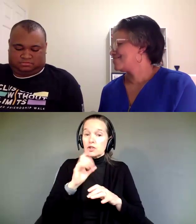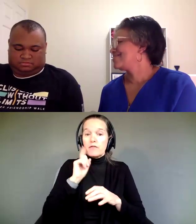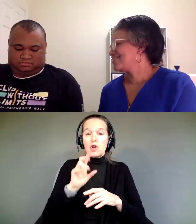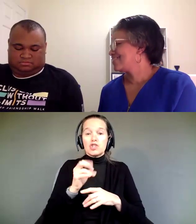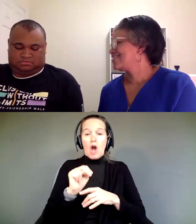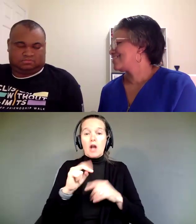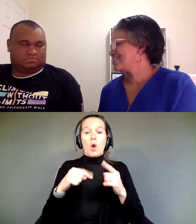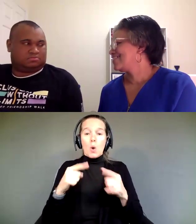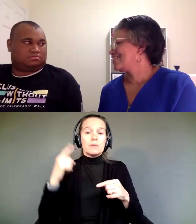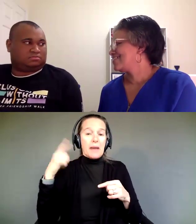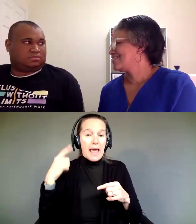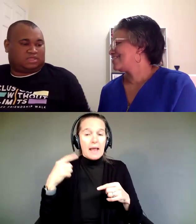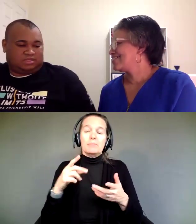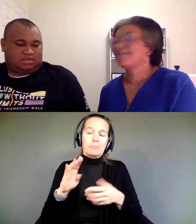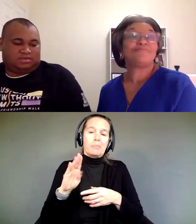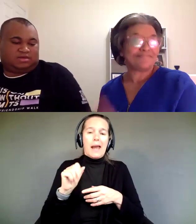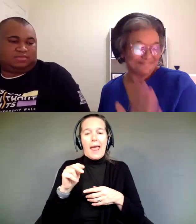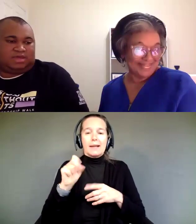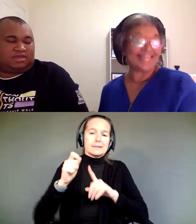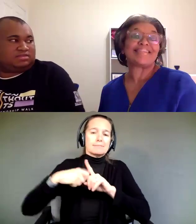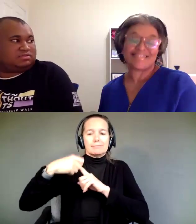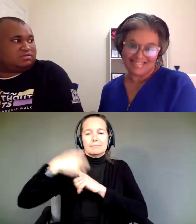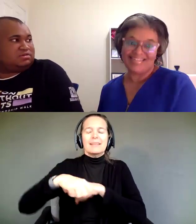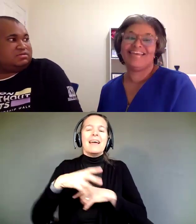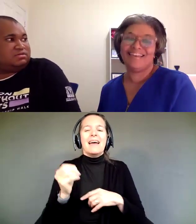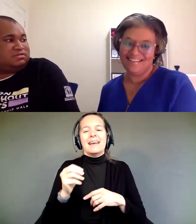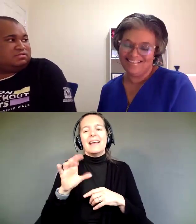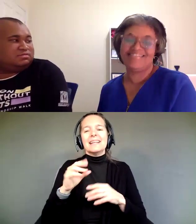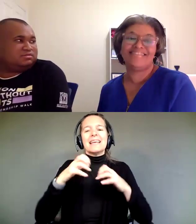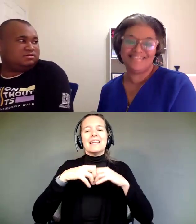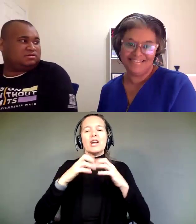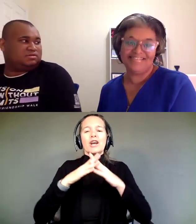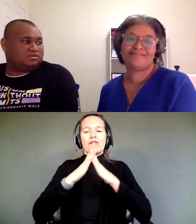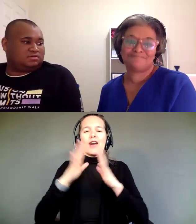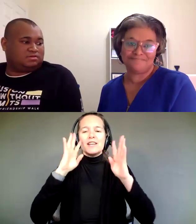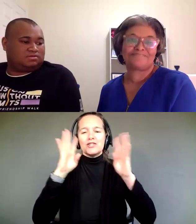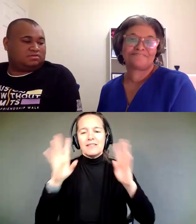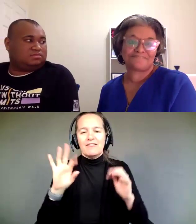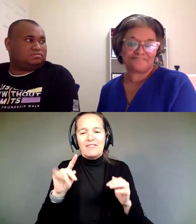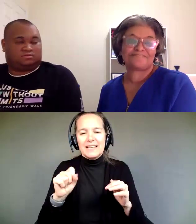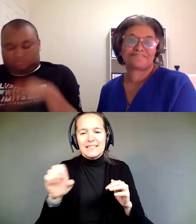Just heads up that it's very much in creation phase, but you can check out the logo and